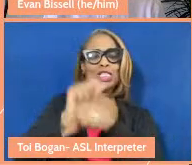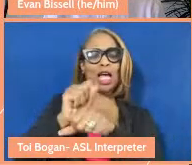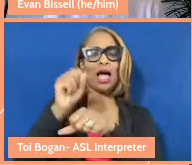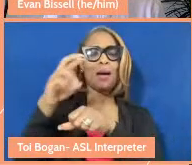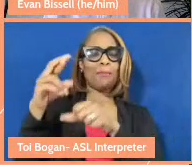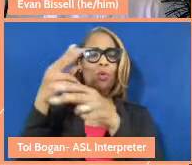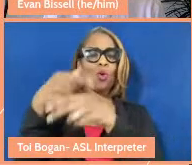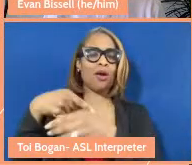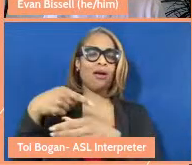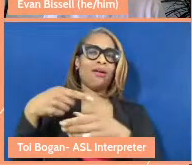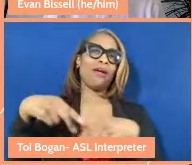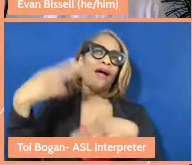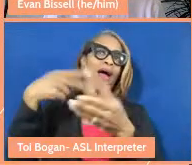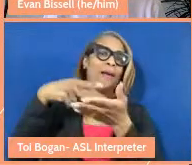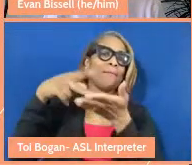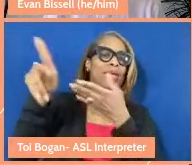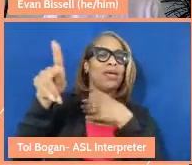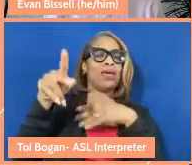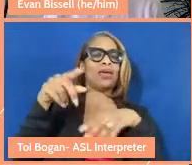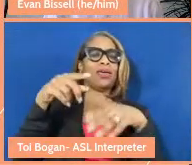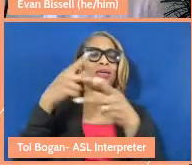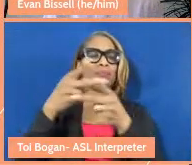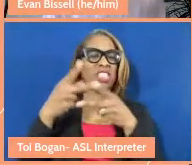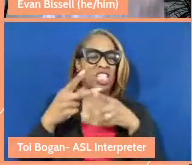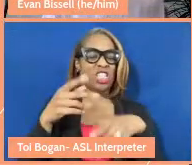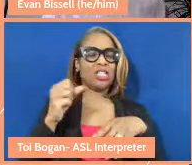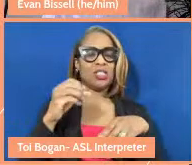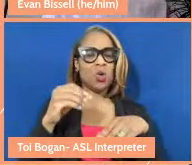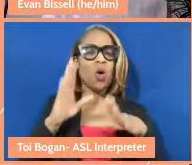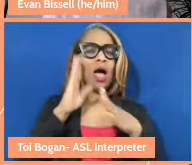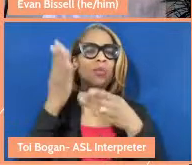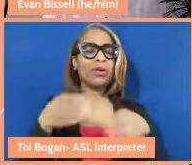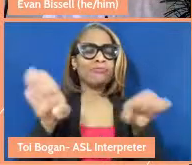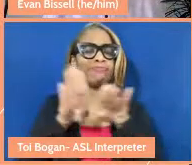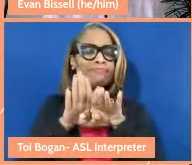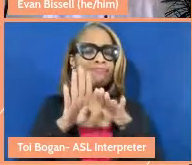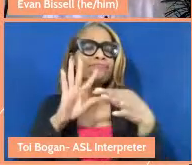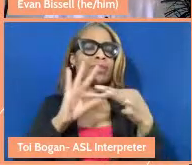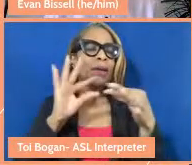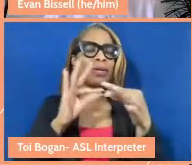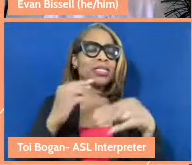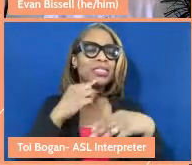And I'll just end by just saying, I think it's really ... When we talk about self-care,